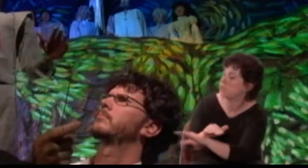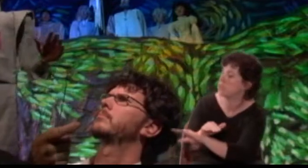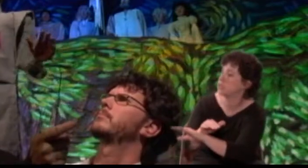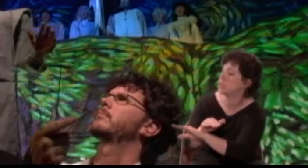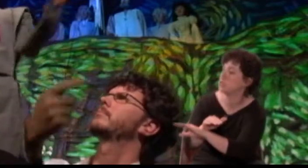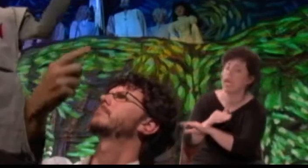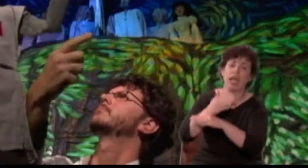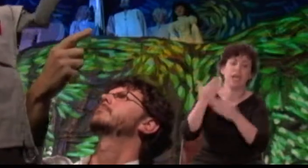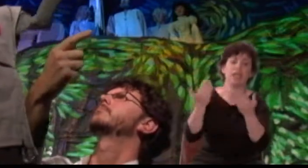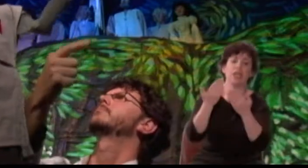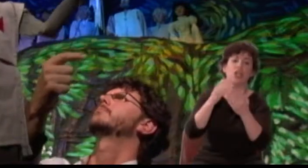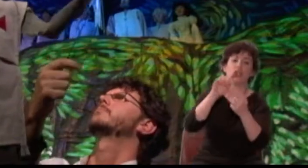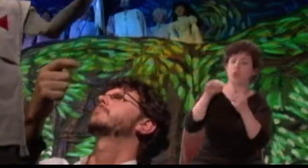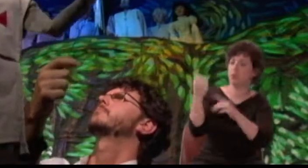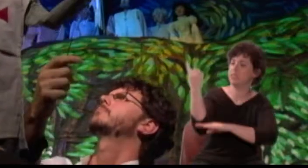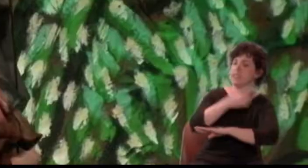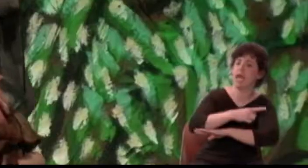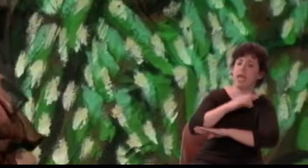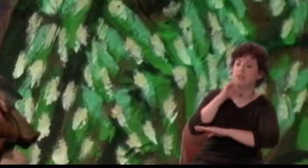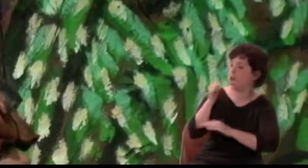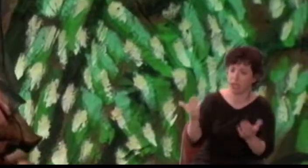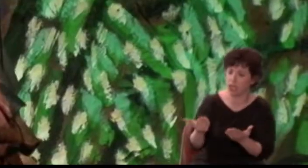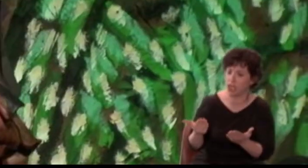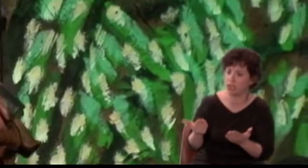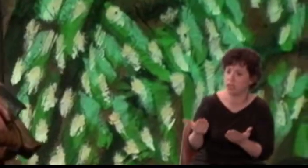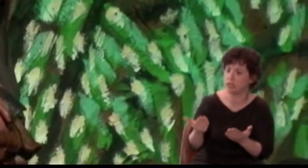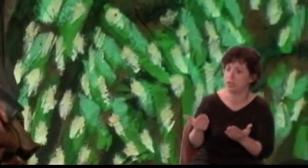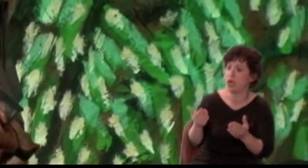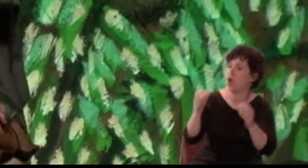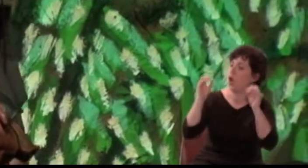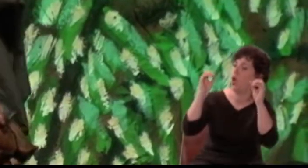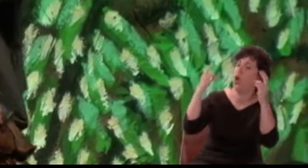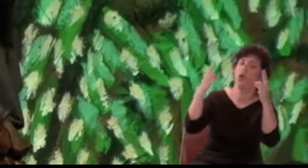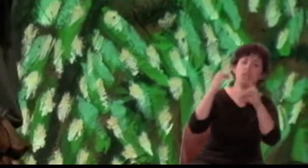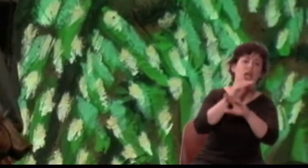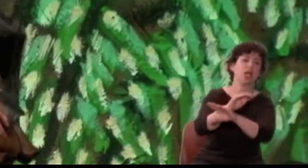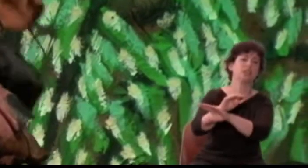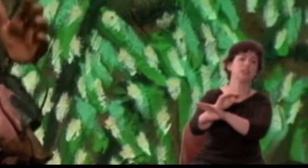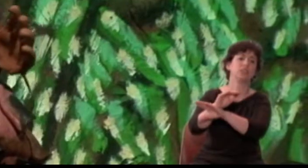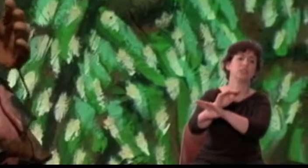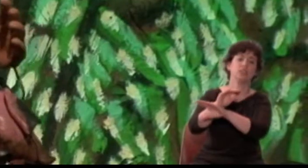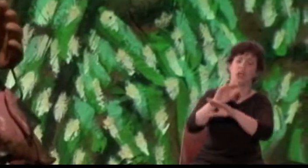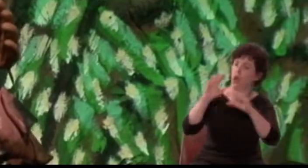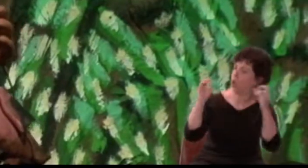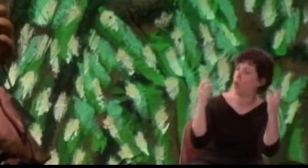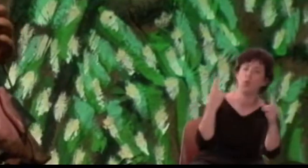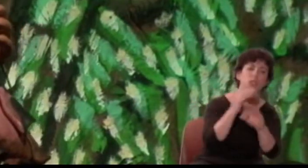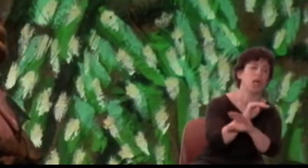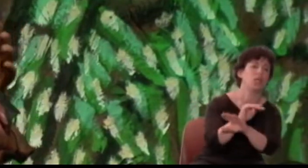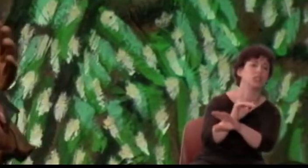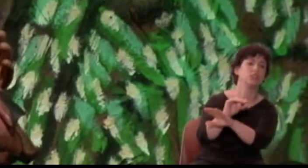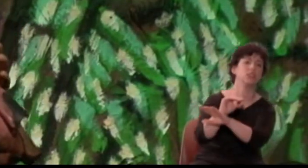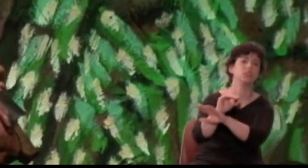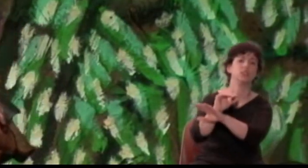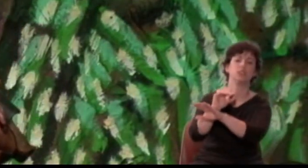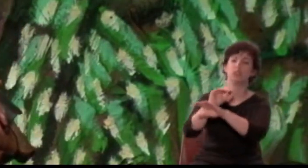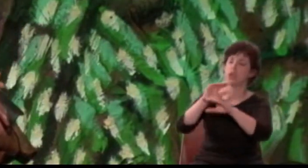O night; O night! Alack, alack, alack.